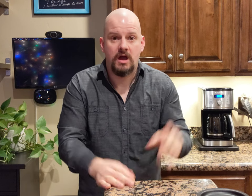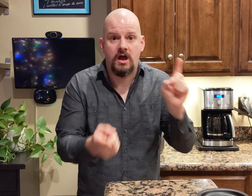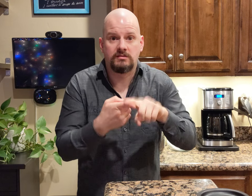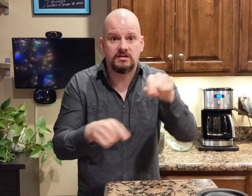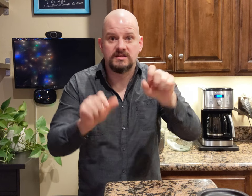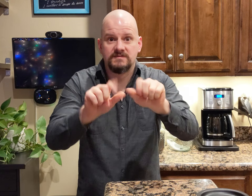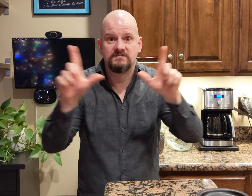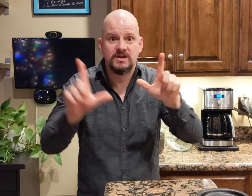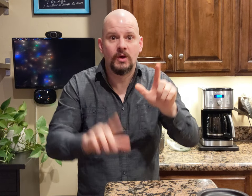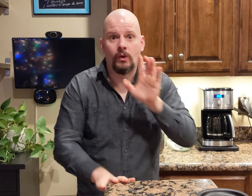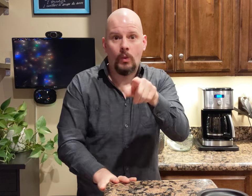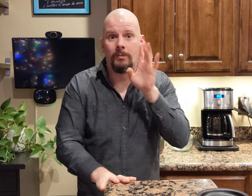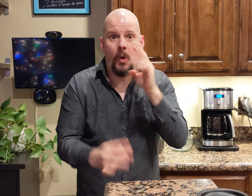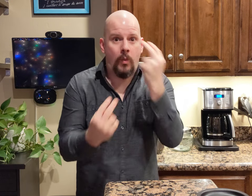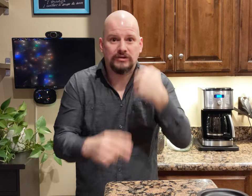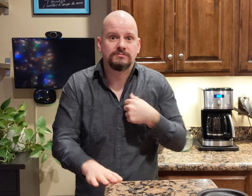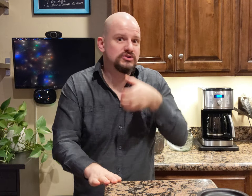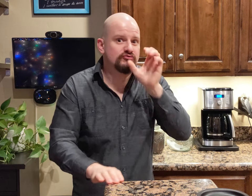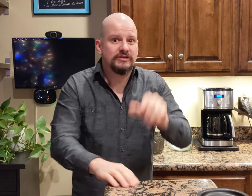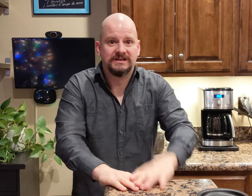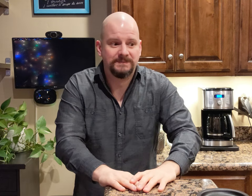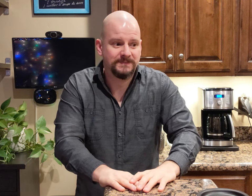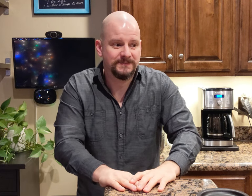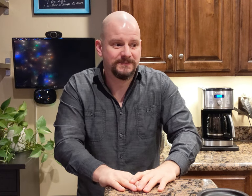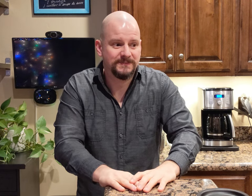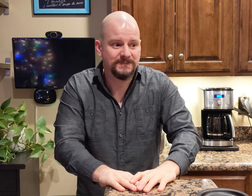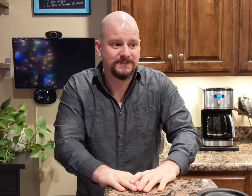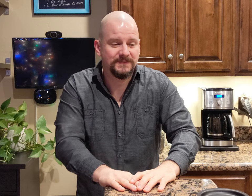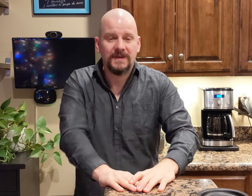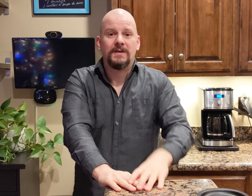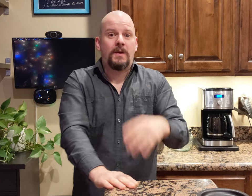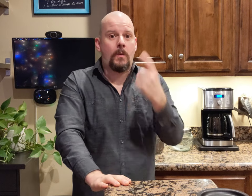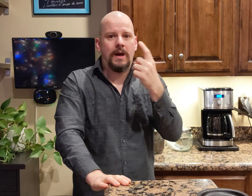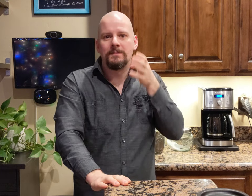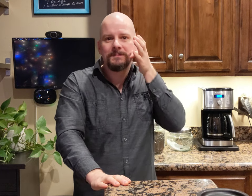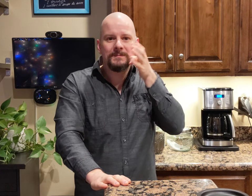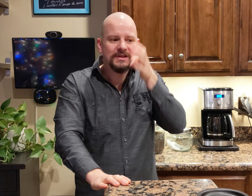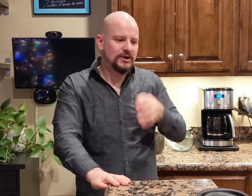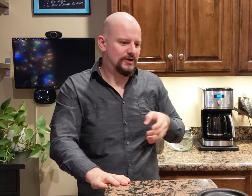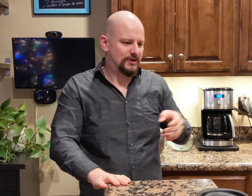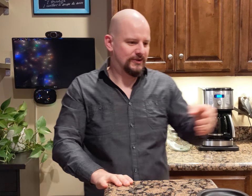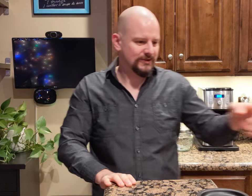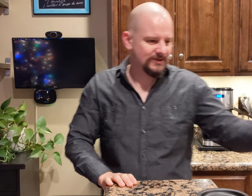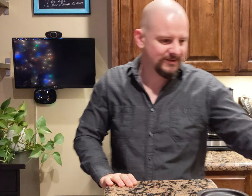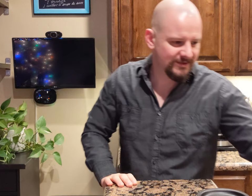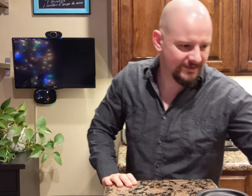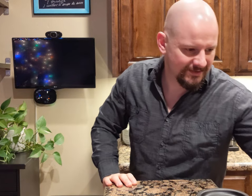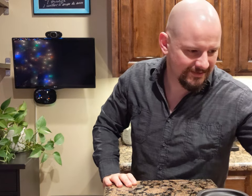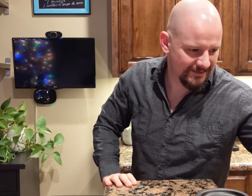until this video, you will be watching me drinking it. The beer...